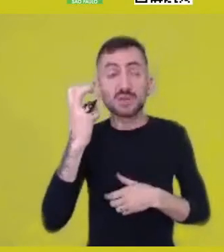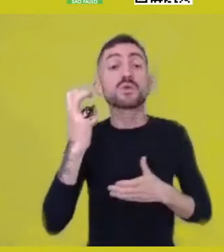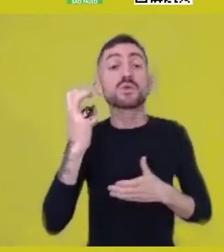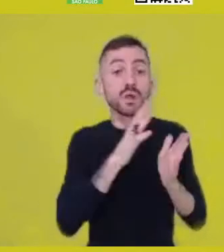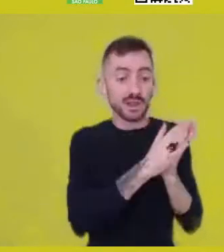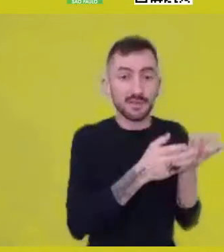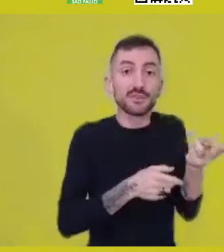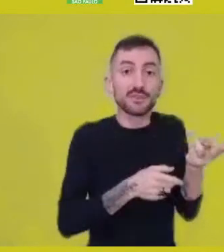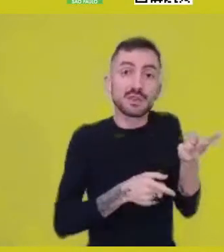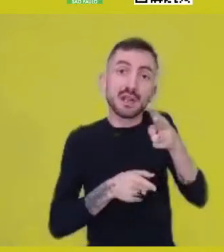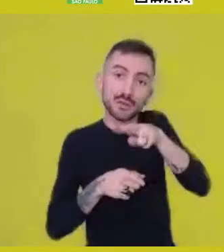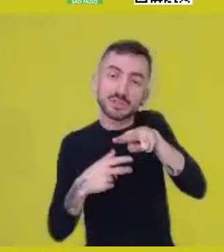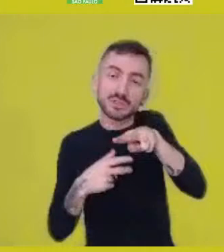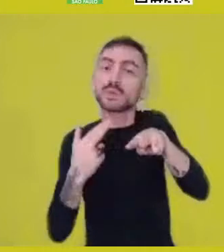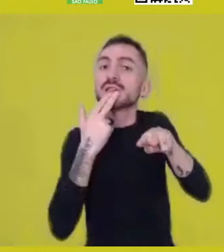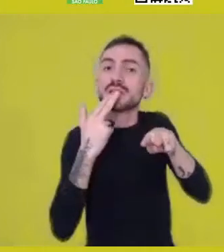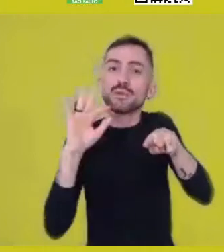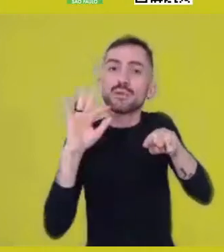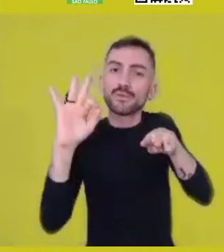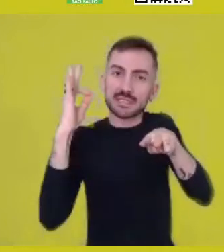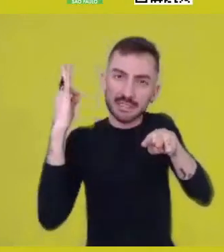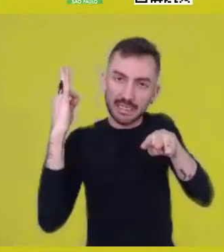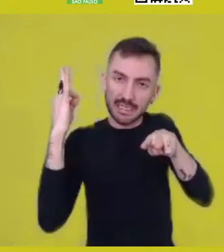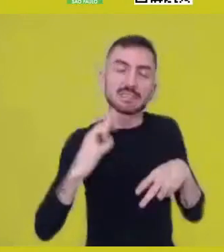and this title brought, for the first time,